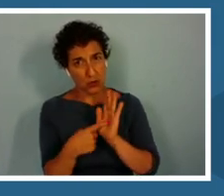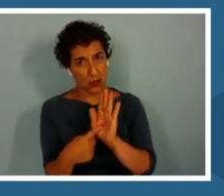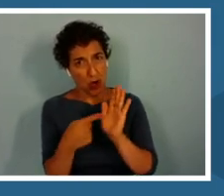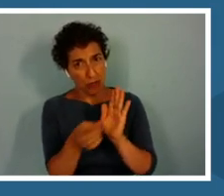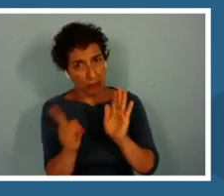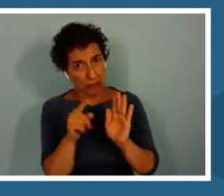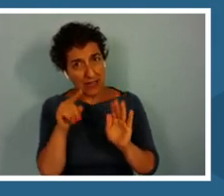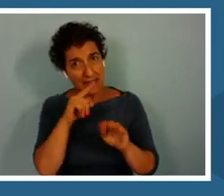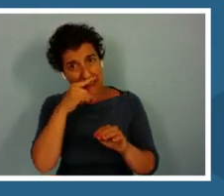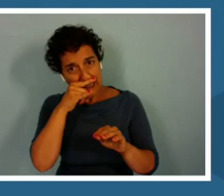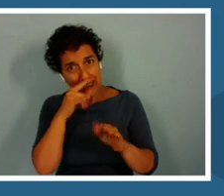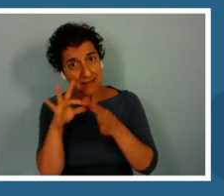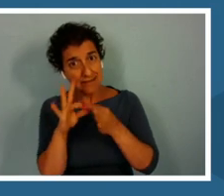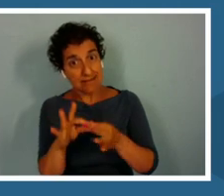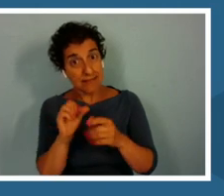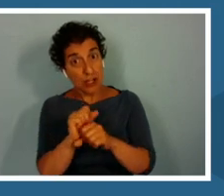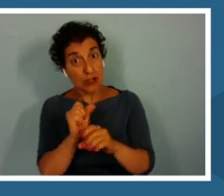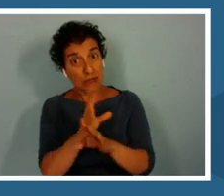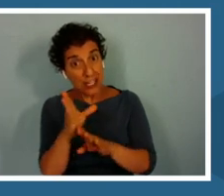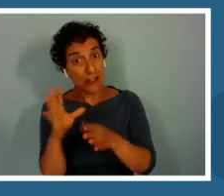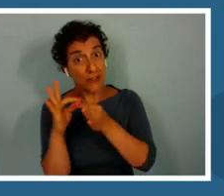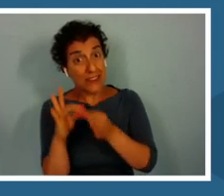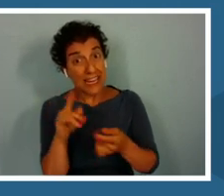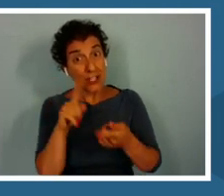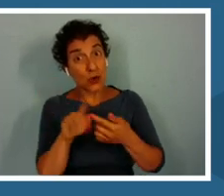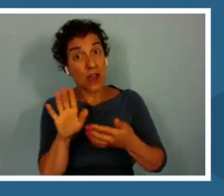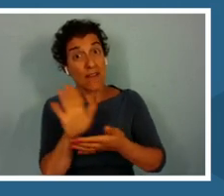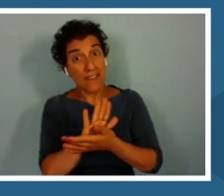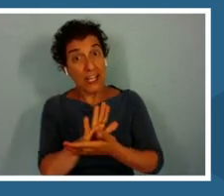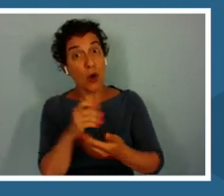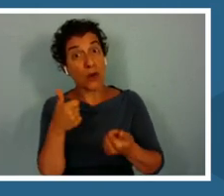related to video game design?